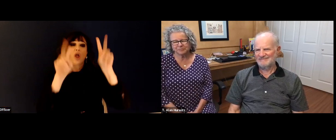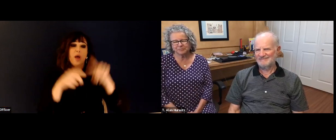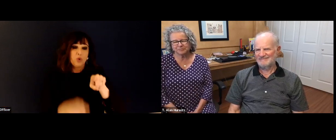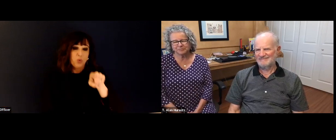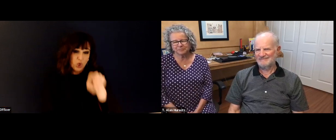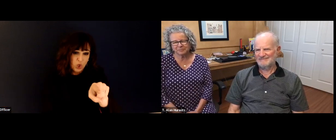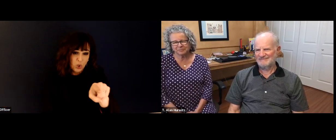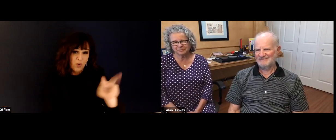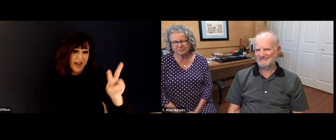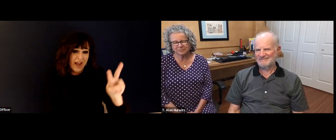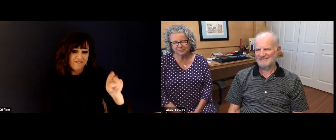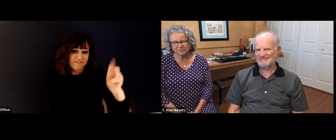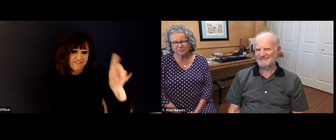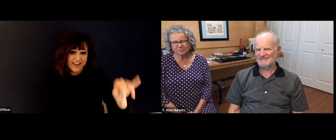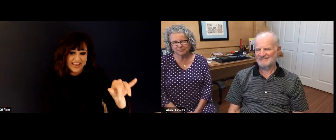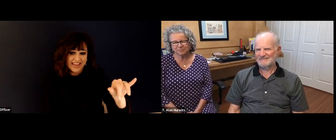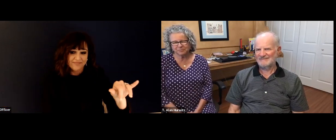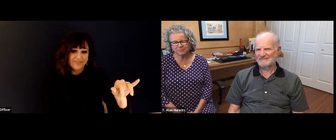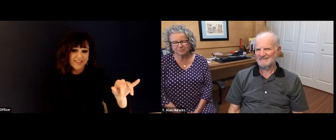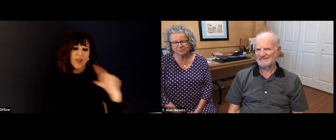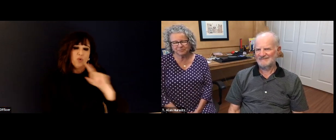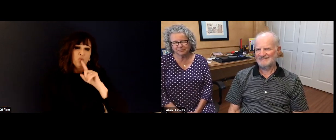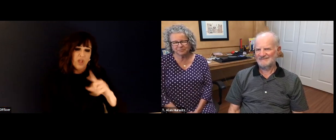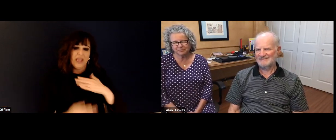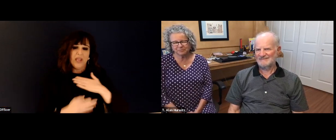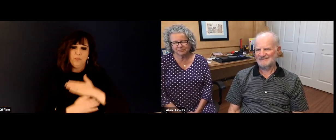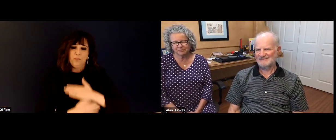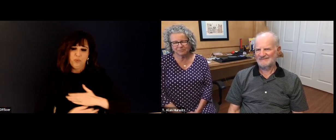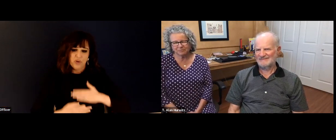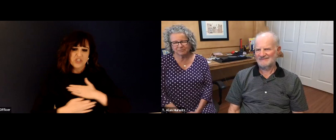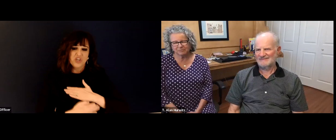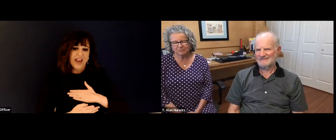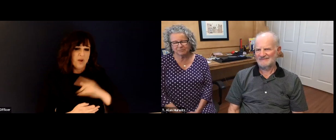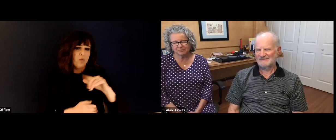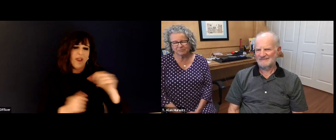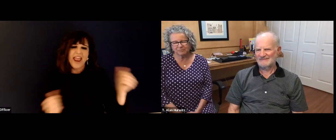and Gallaudet University. It really is amazing. And from all